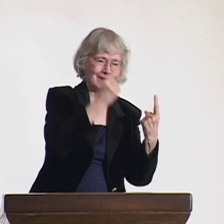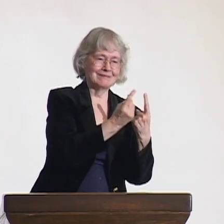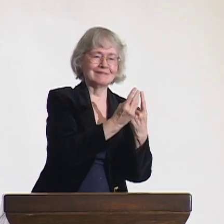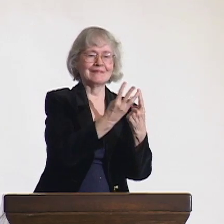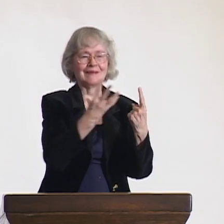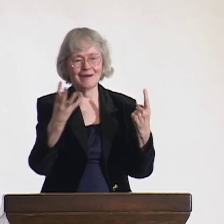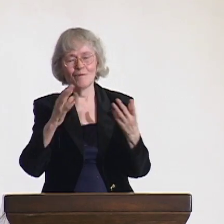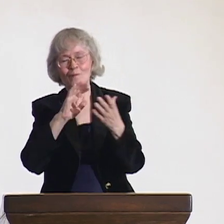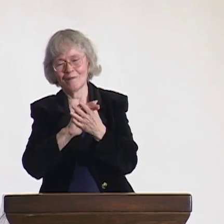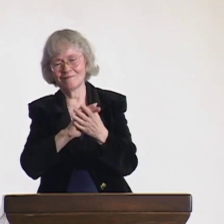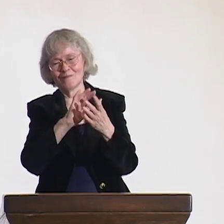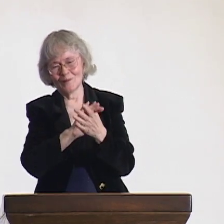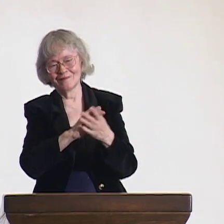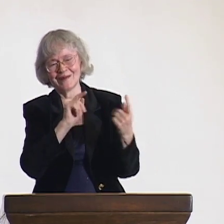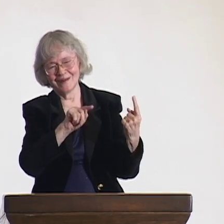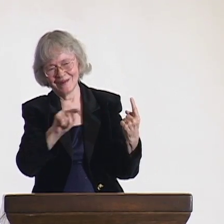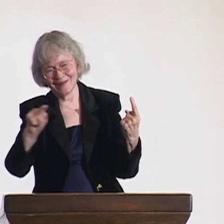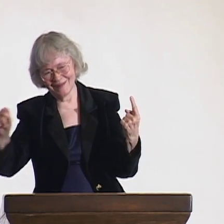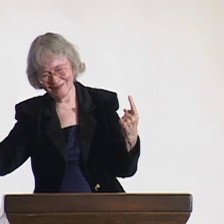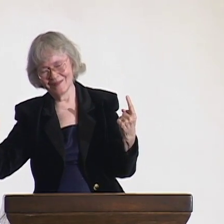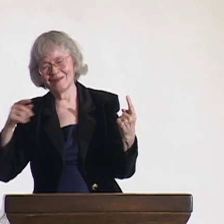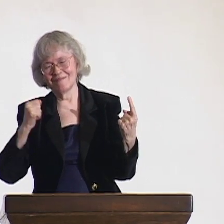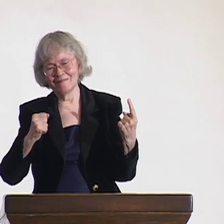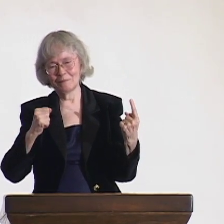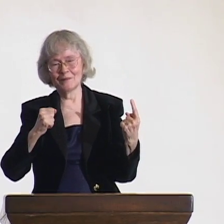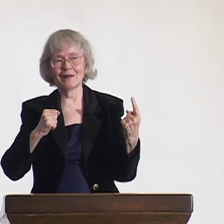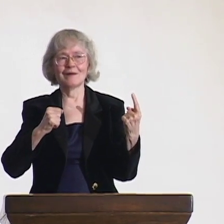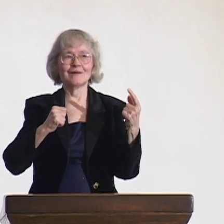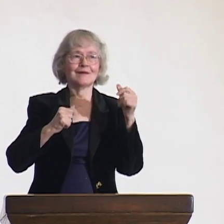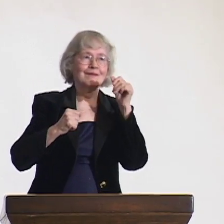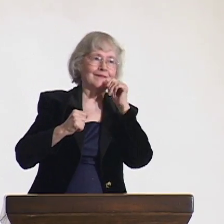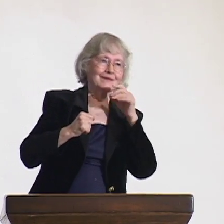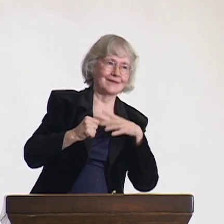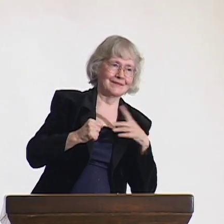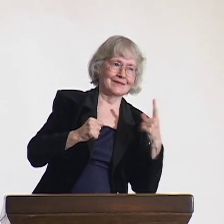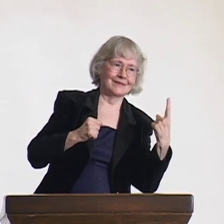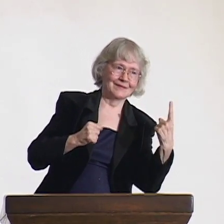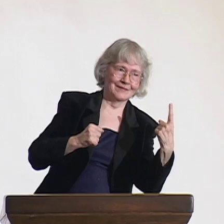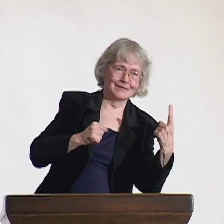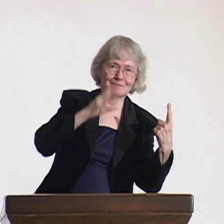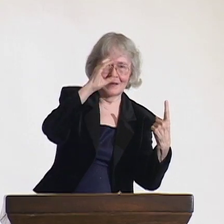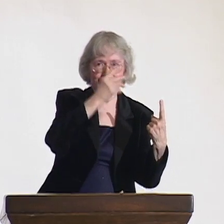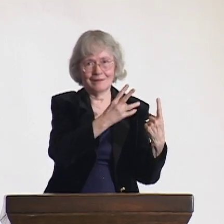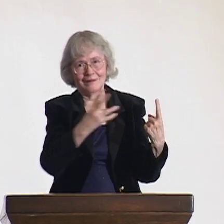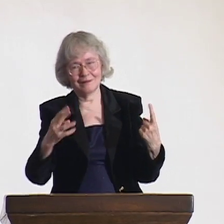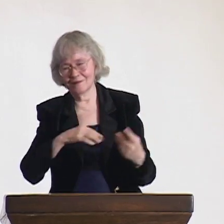I never saw a culture where the opposite is true, where one woman has multiple husbands.